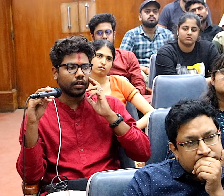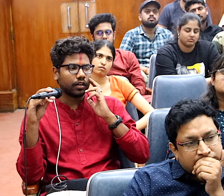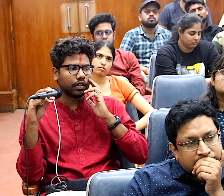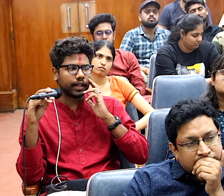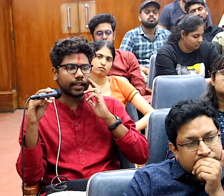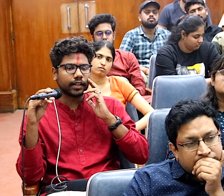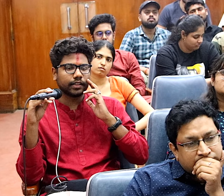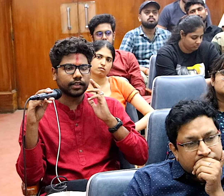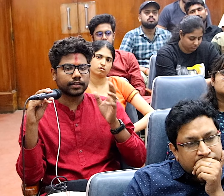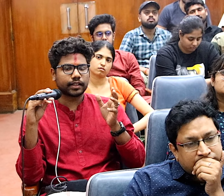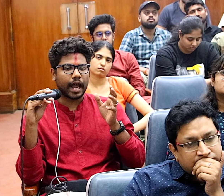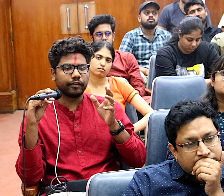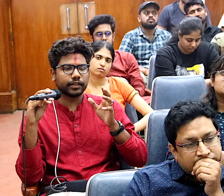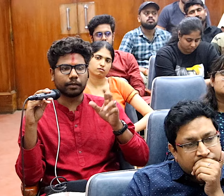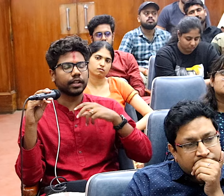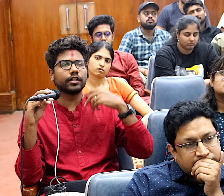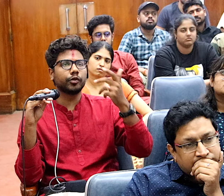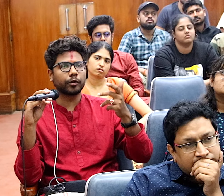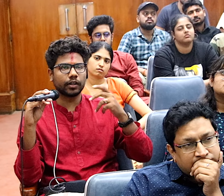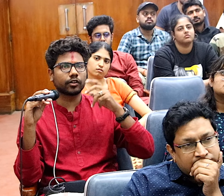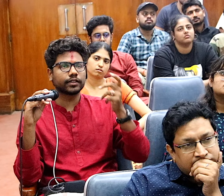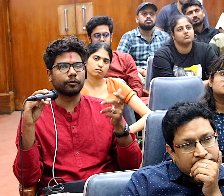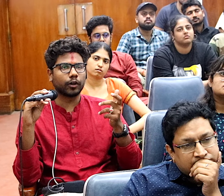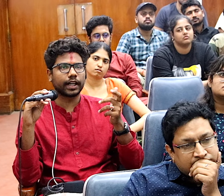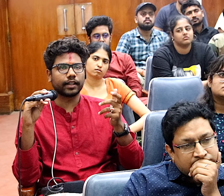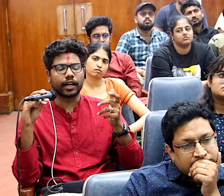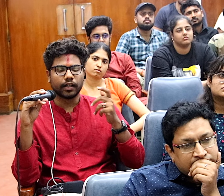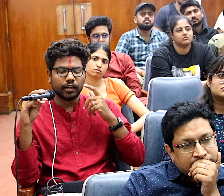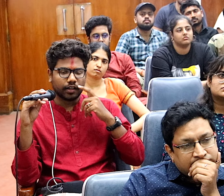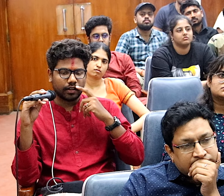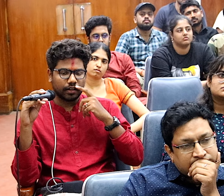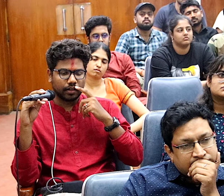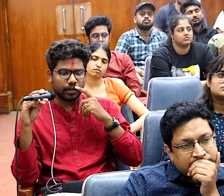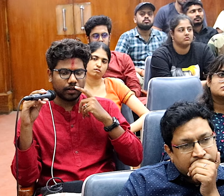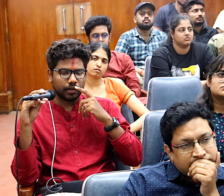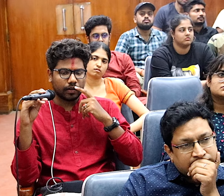rather than just having something a new product or somewhat like that?